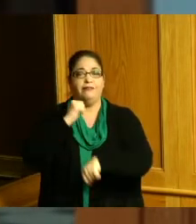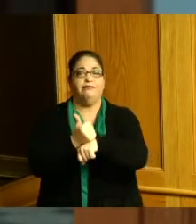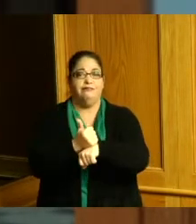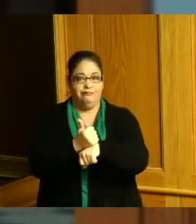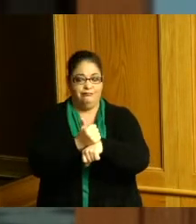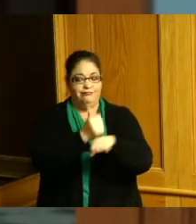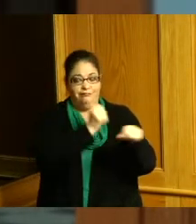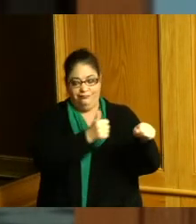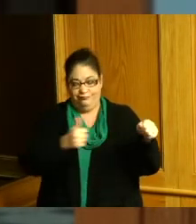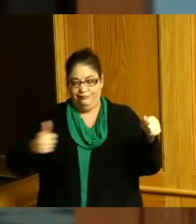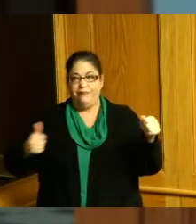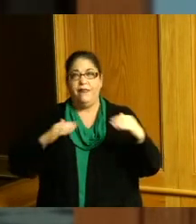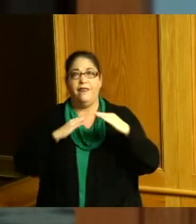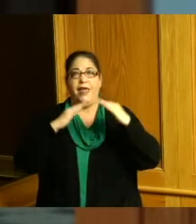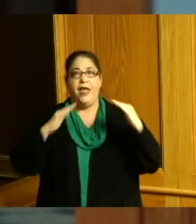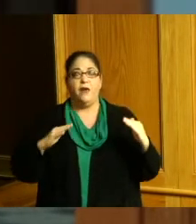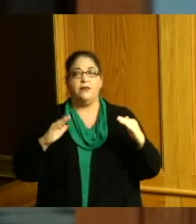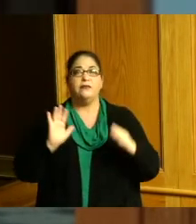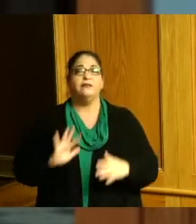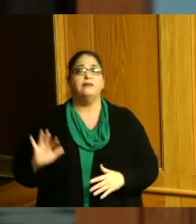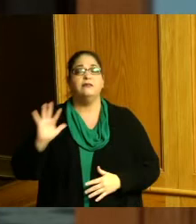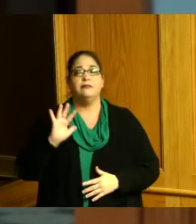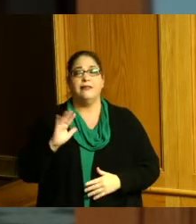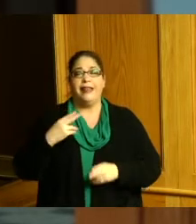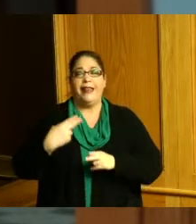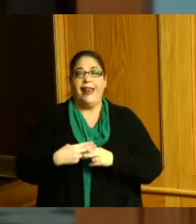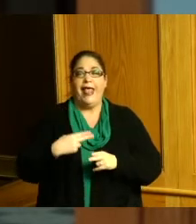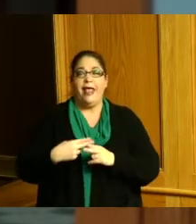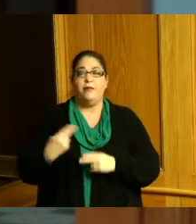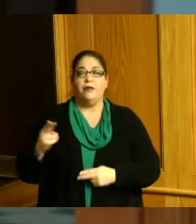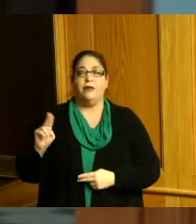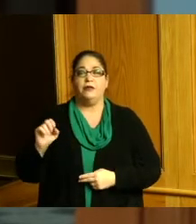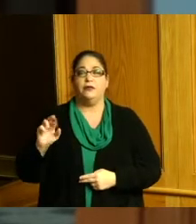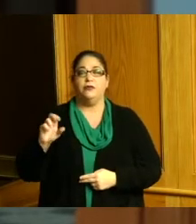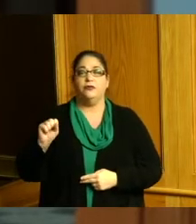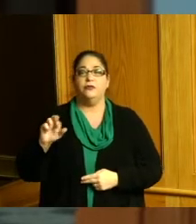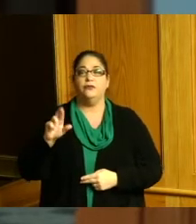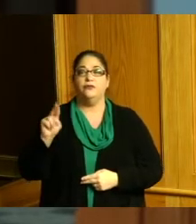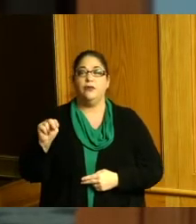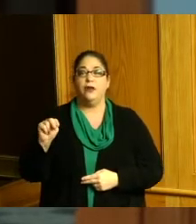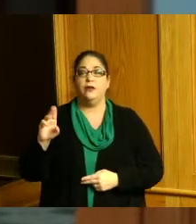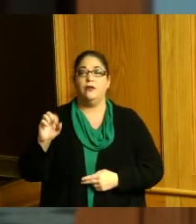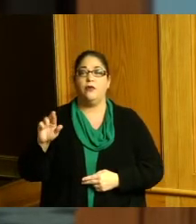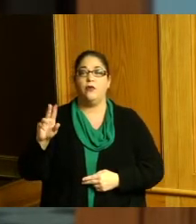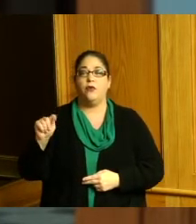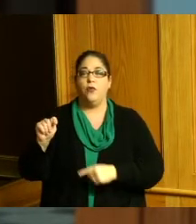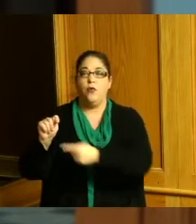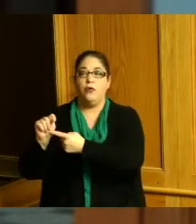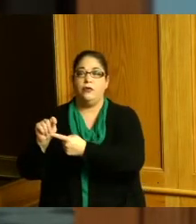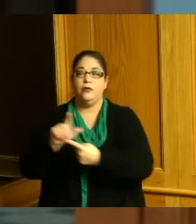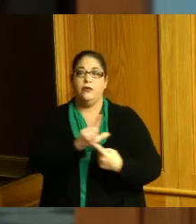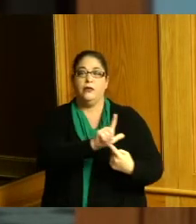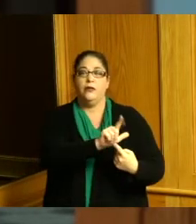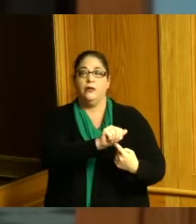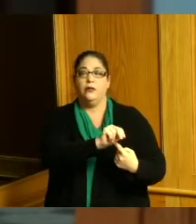it appears that the the name Hunters Run Court and Hunters Run Court both appeared on the dedication